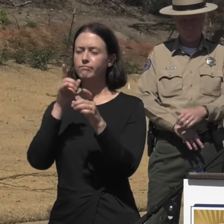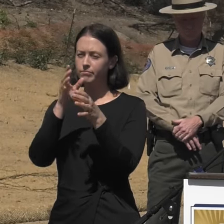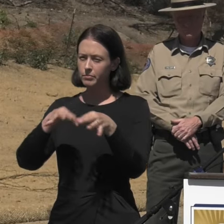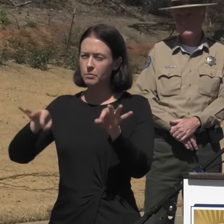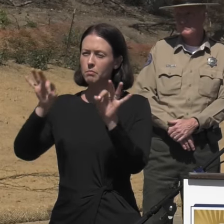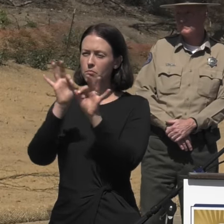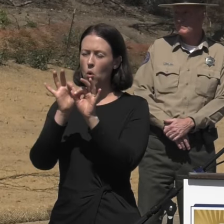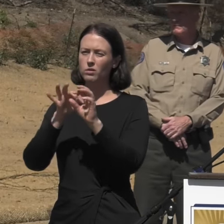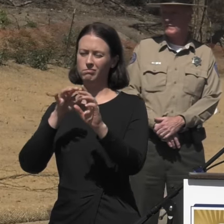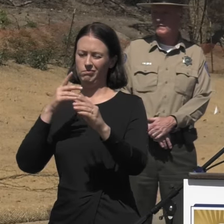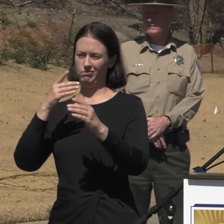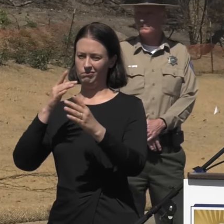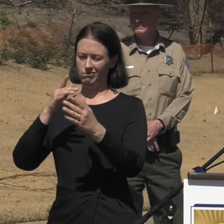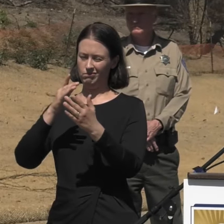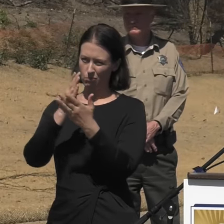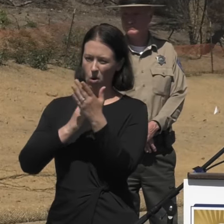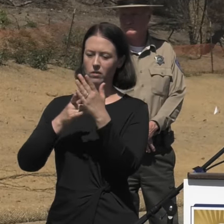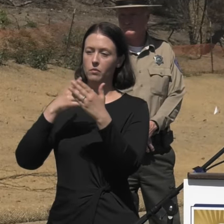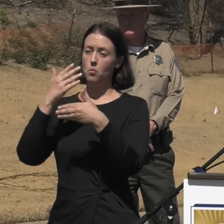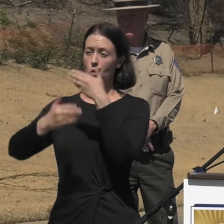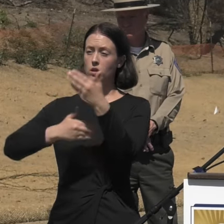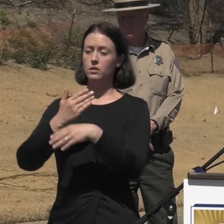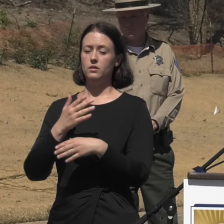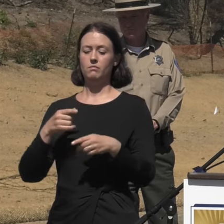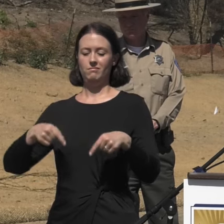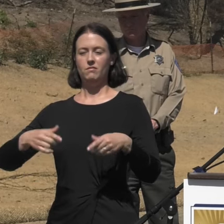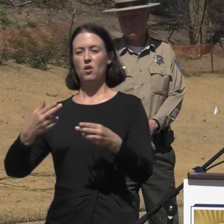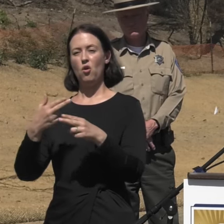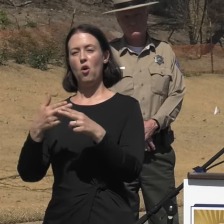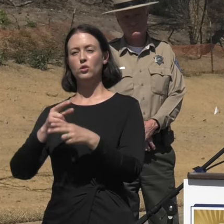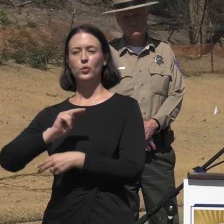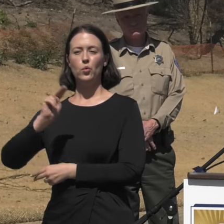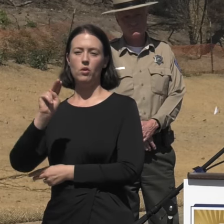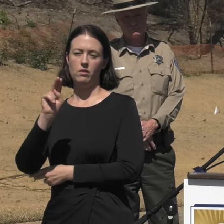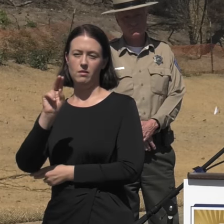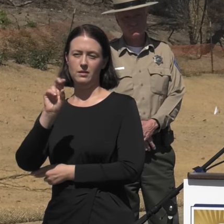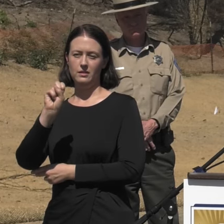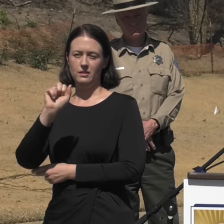in the recovery of the community known here as the North Santa Monica Mountains of Los Angeles County.